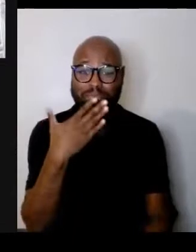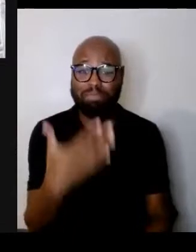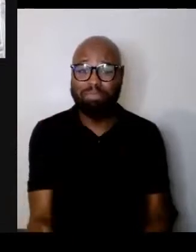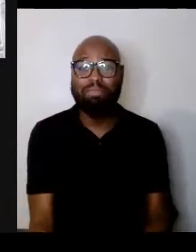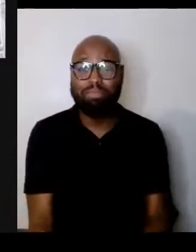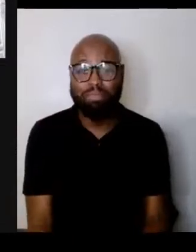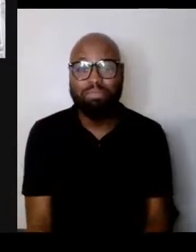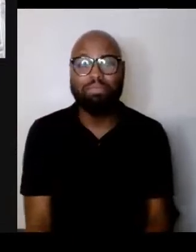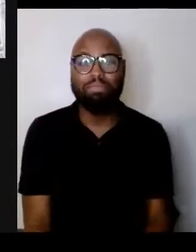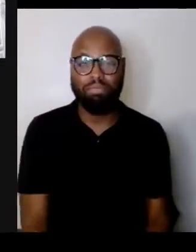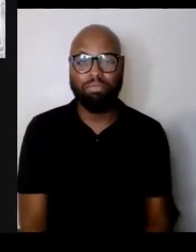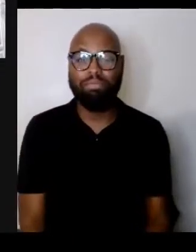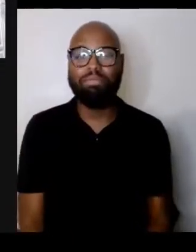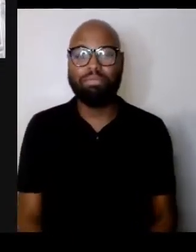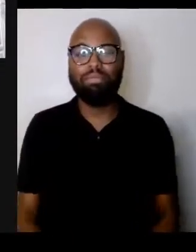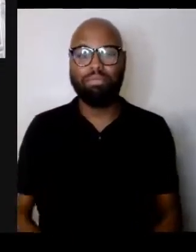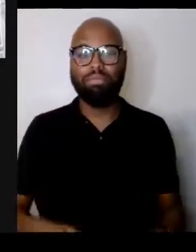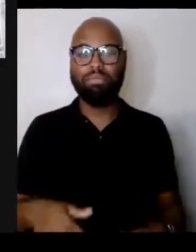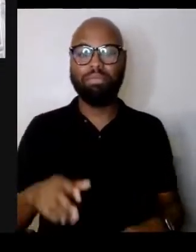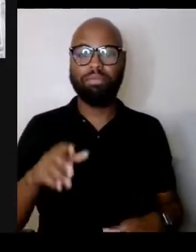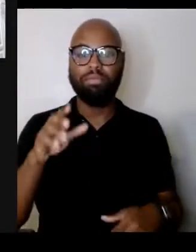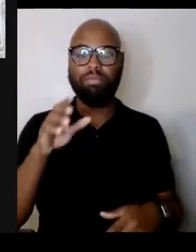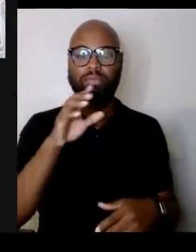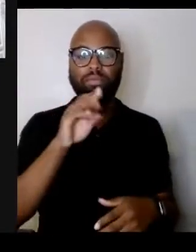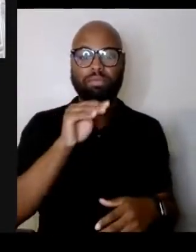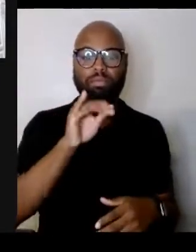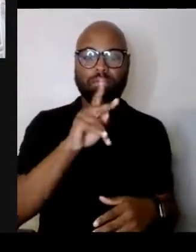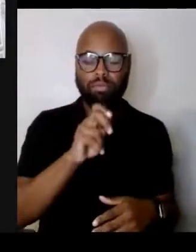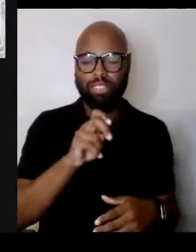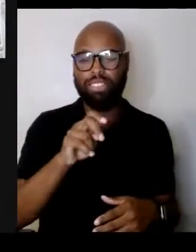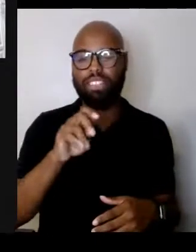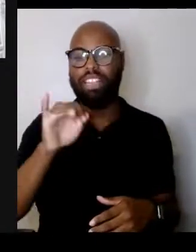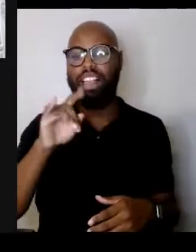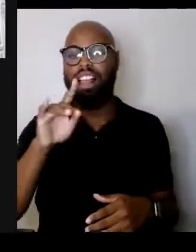Mike, Aliza, Ilse, Sonja, I just really want to thank you.